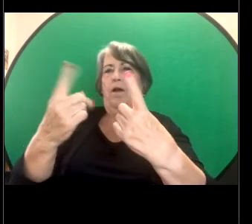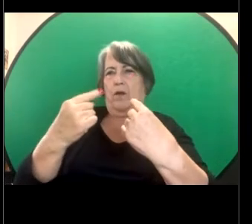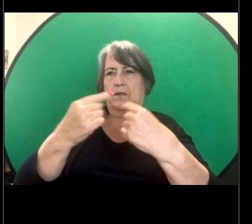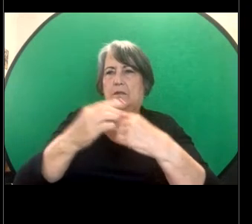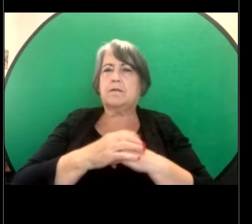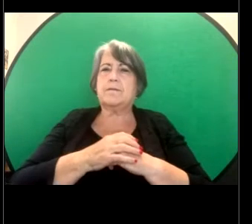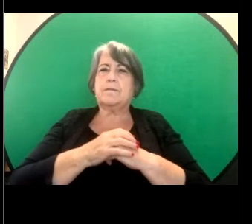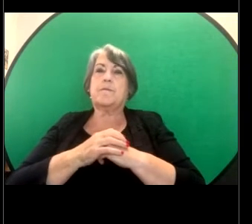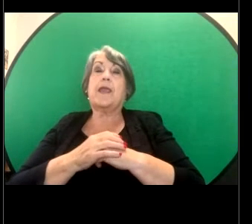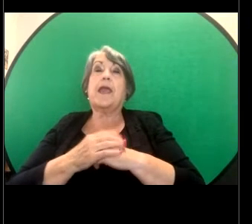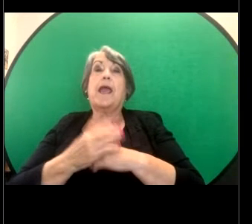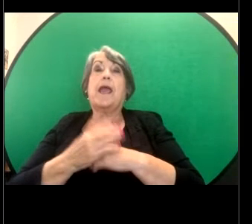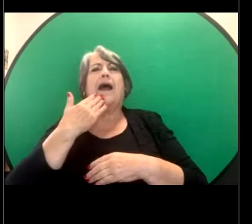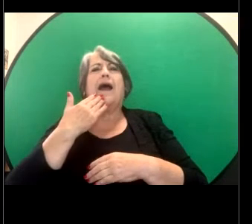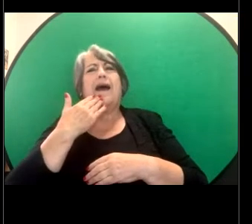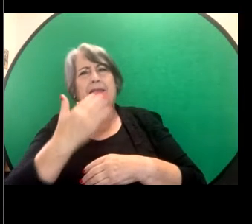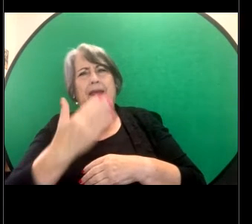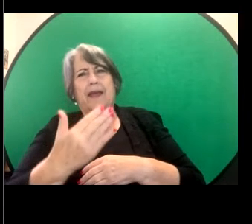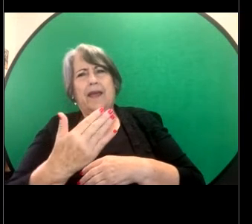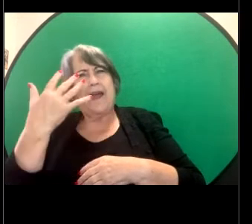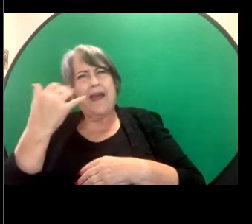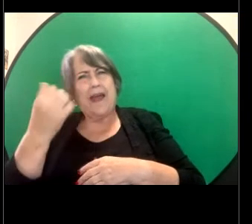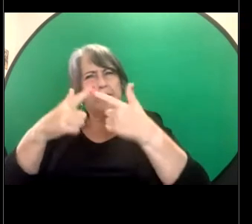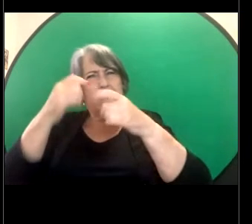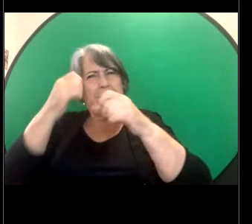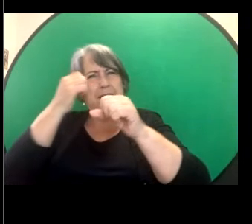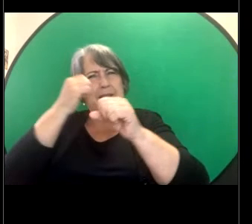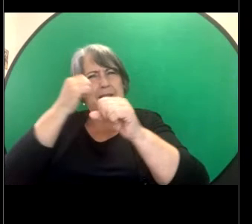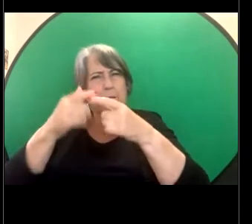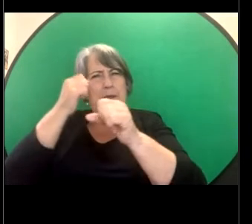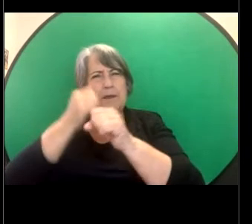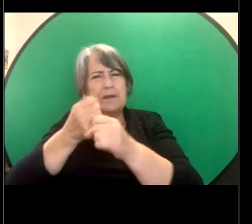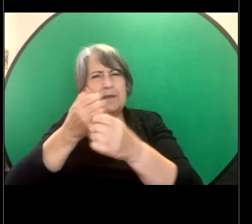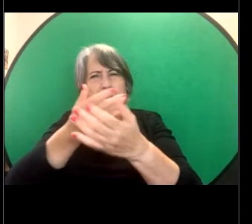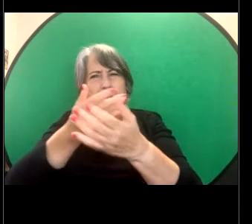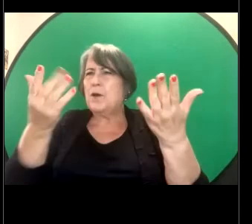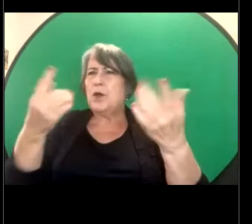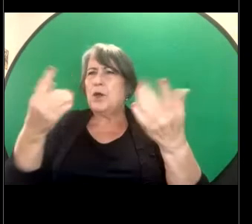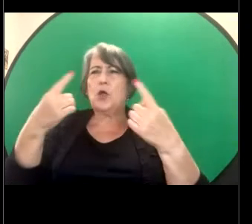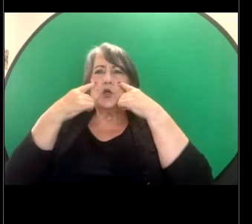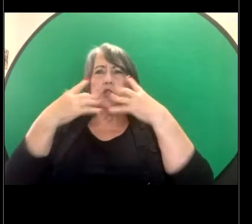Are there examples anywhere which show some clear cut scenarios of